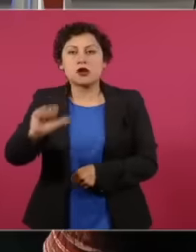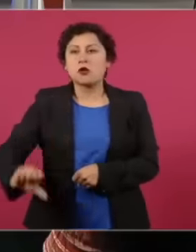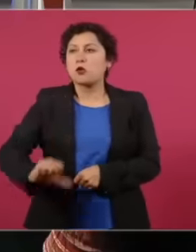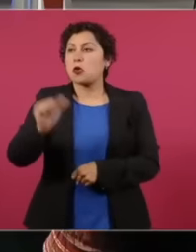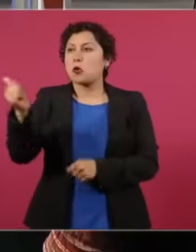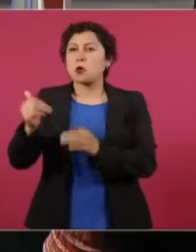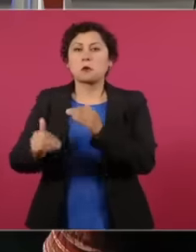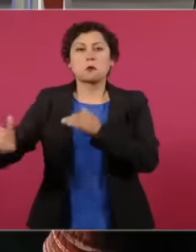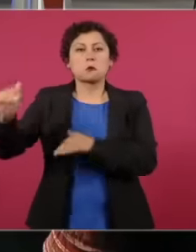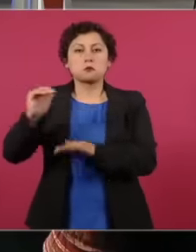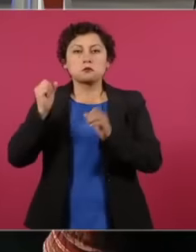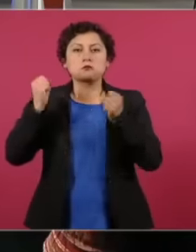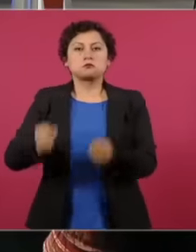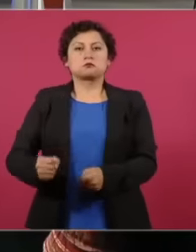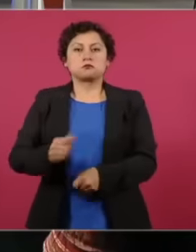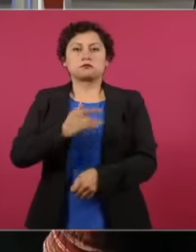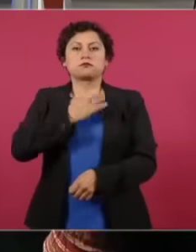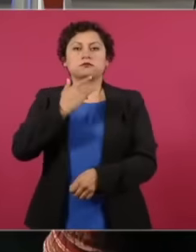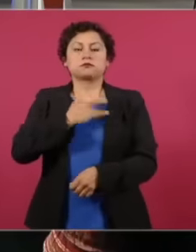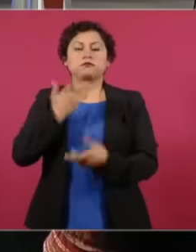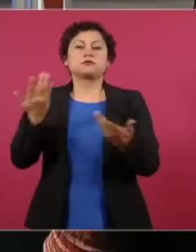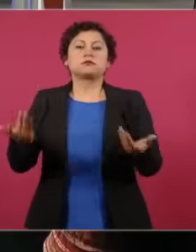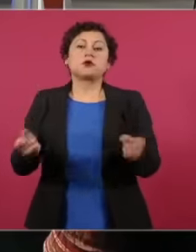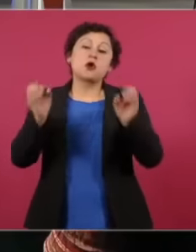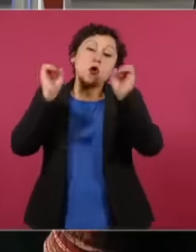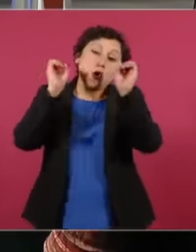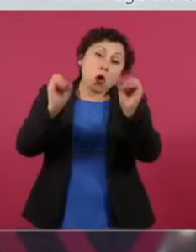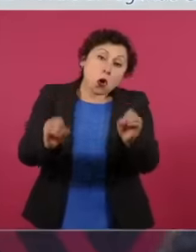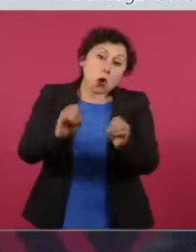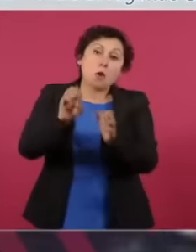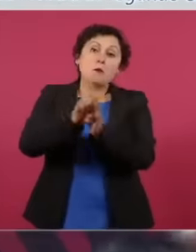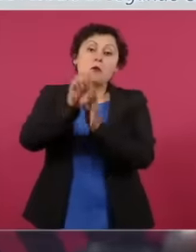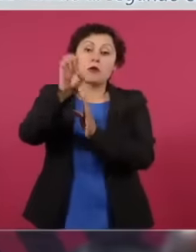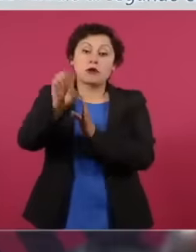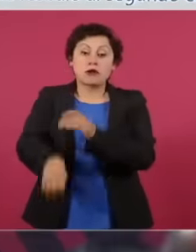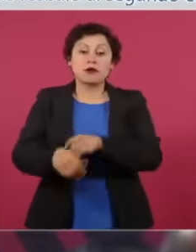or that international transparency considered us